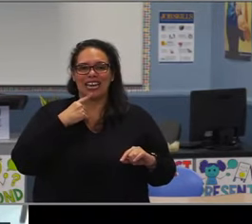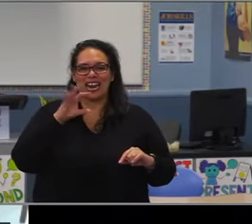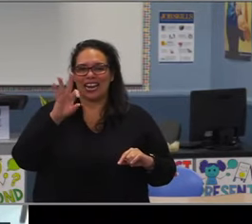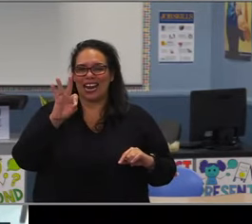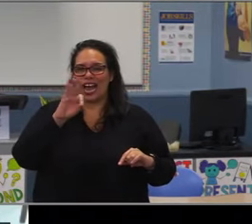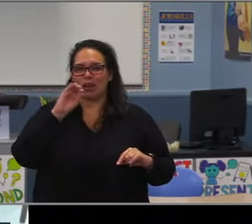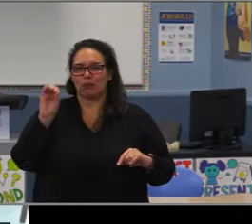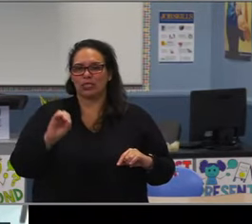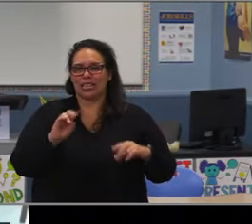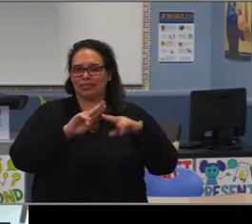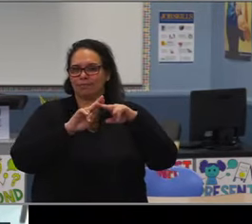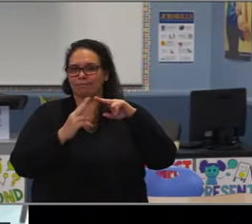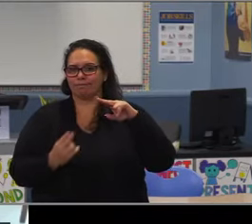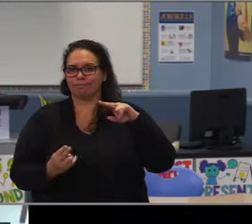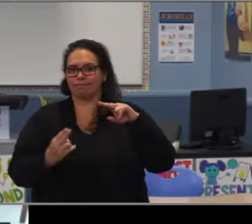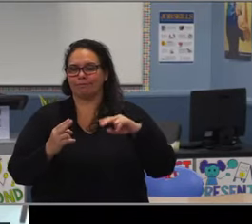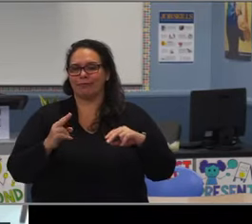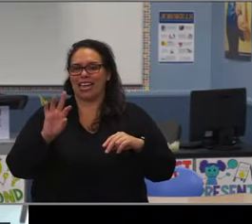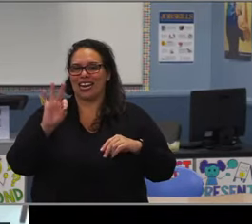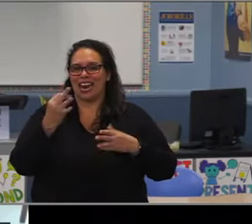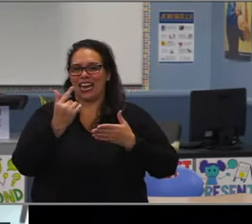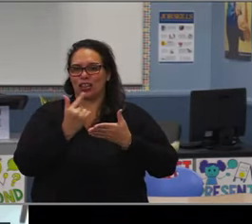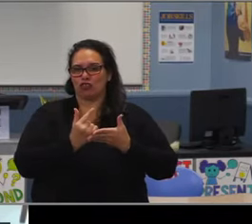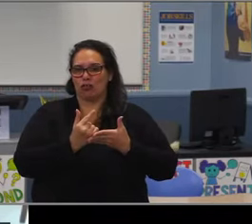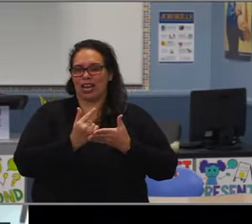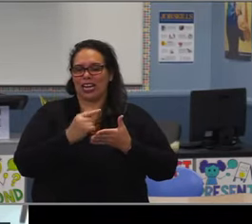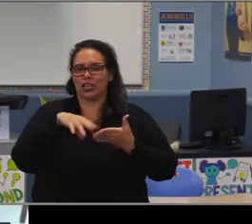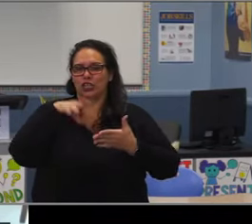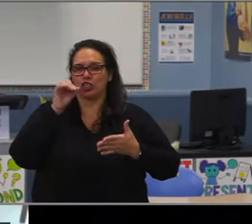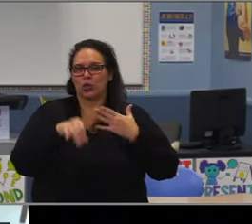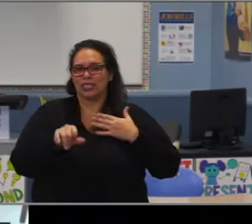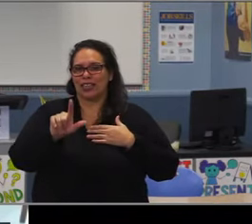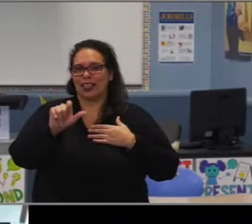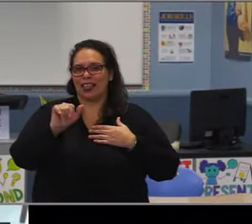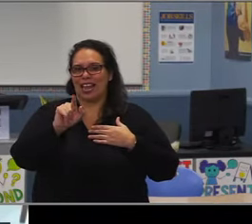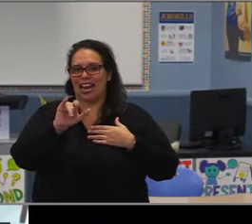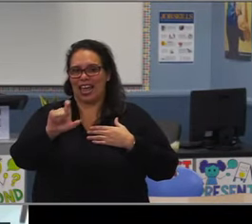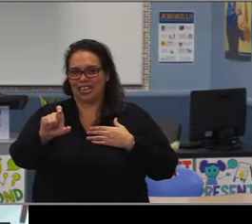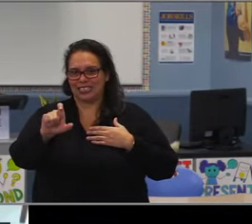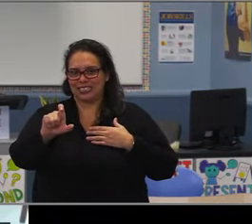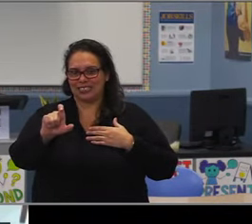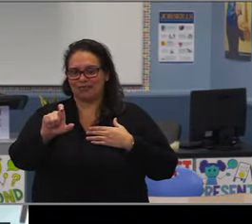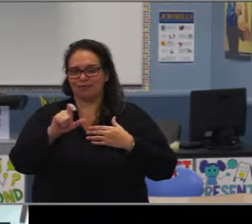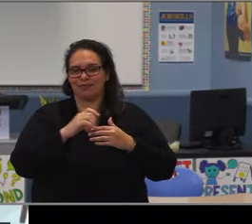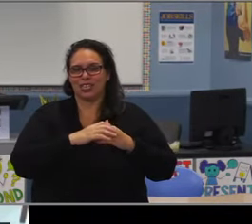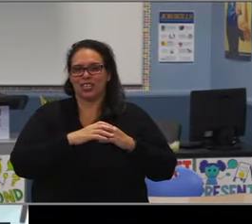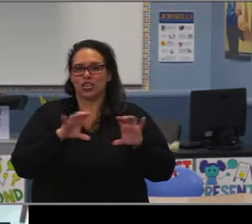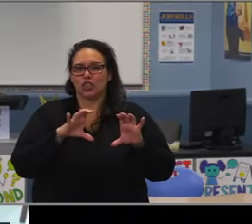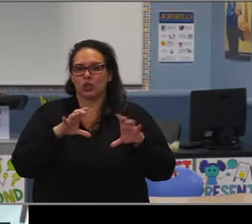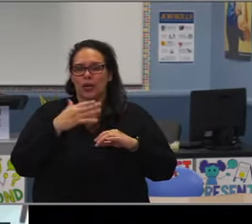Because ultimately we do have a good sense fortunately, or in some cases, unfortunately,